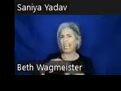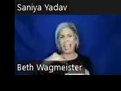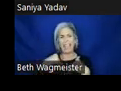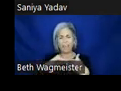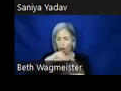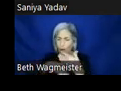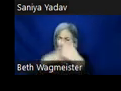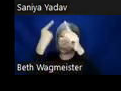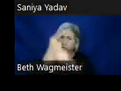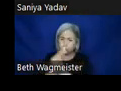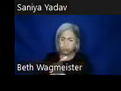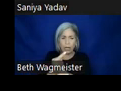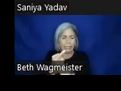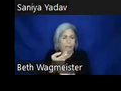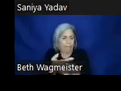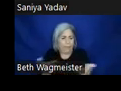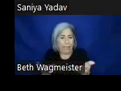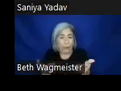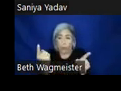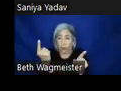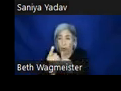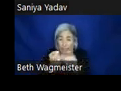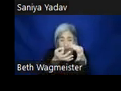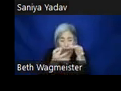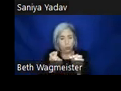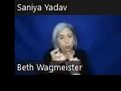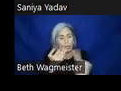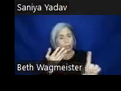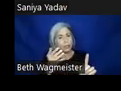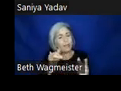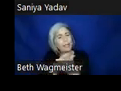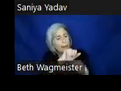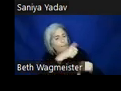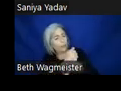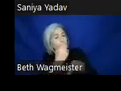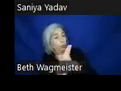with the correct instructions so that they're able to build a usable, accessible product.